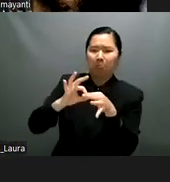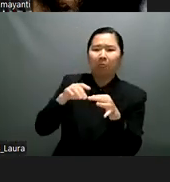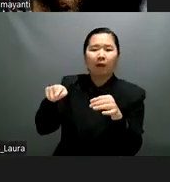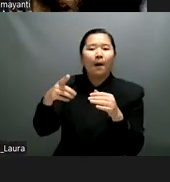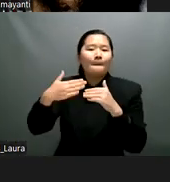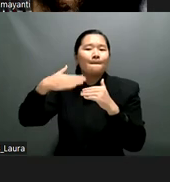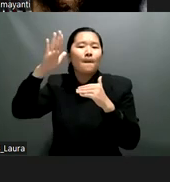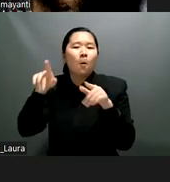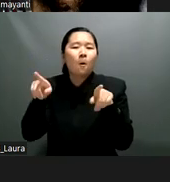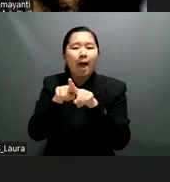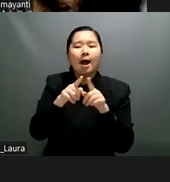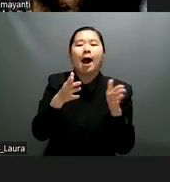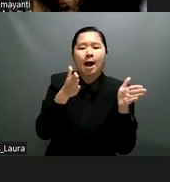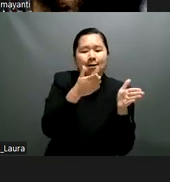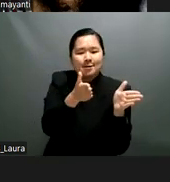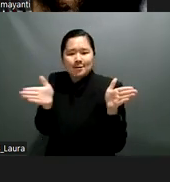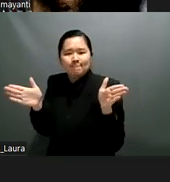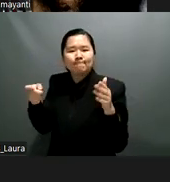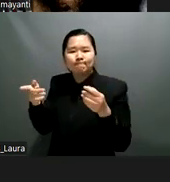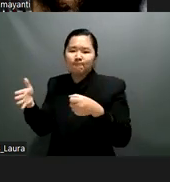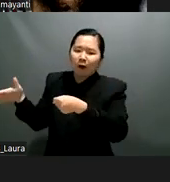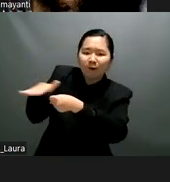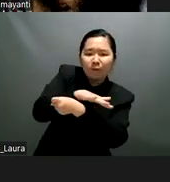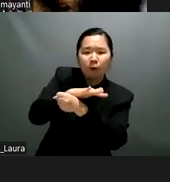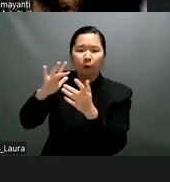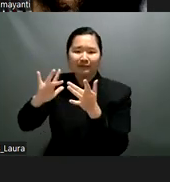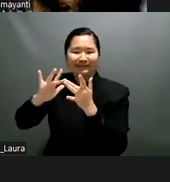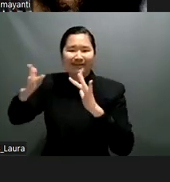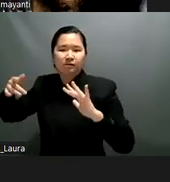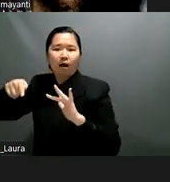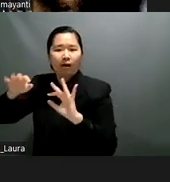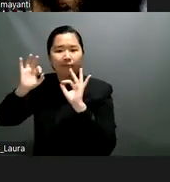digital learning following the pandemic and so the digital classroom has come to stay